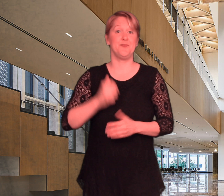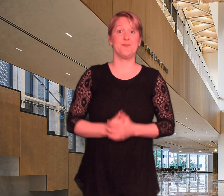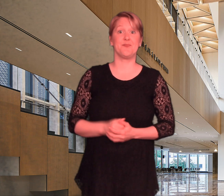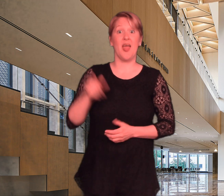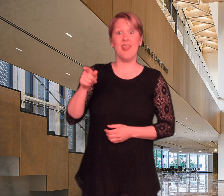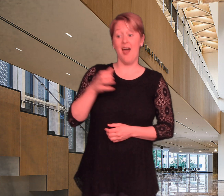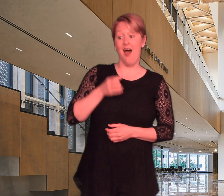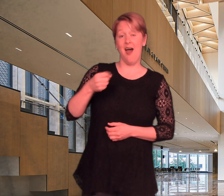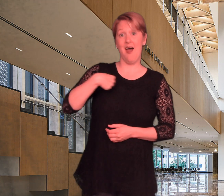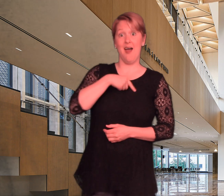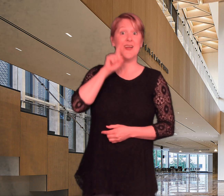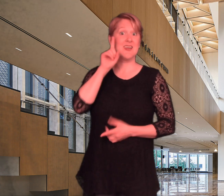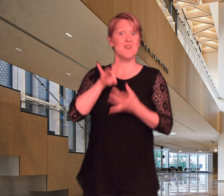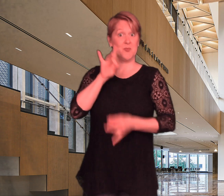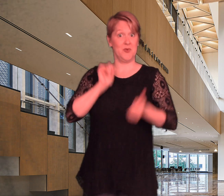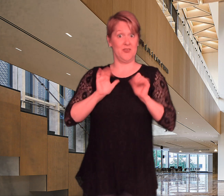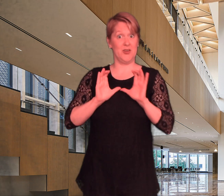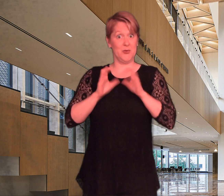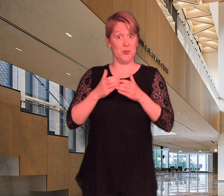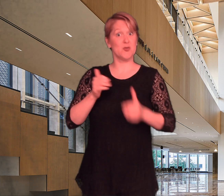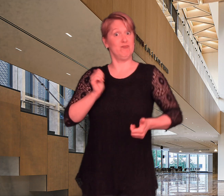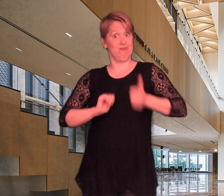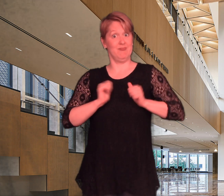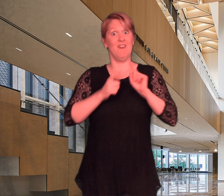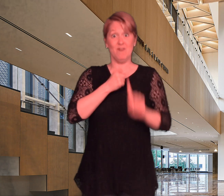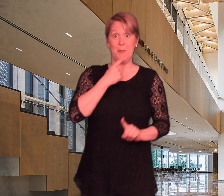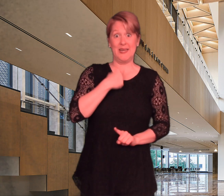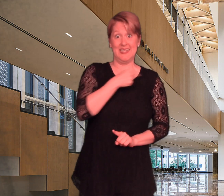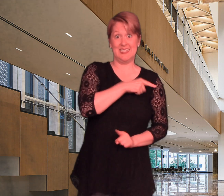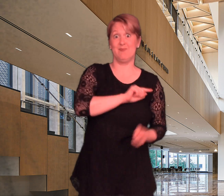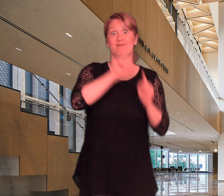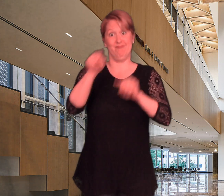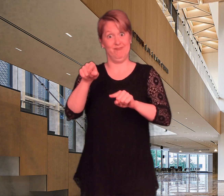They hired Deaf Spirit Theatre to come and perform at their centre.